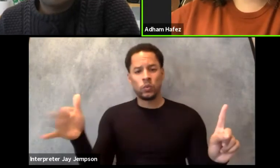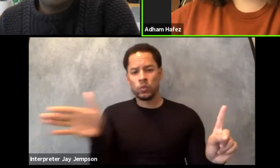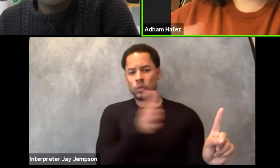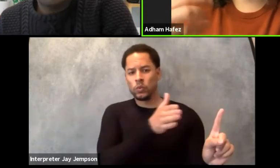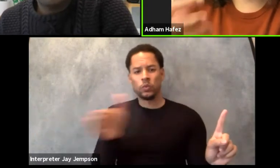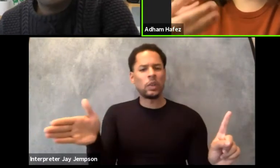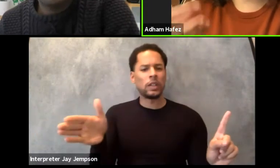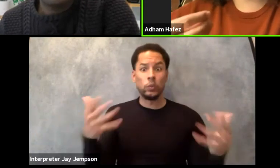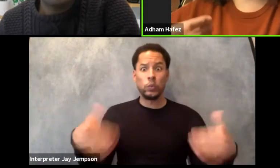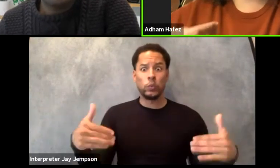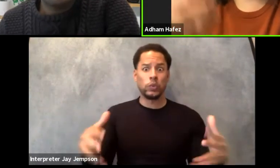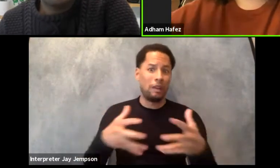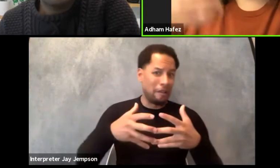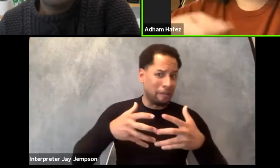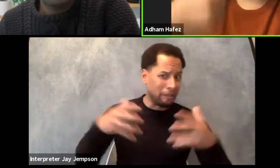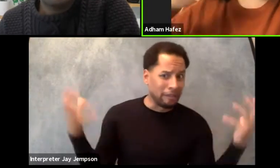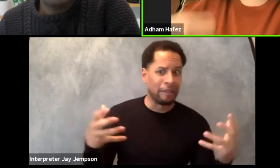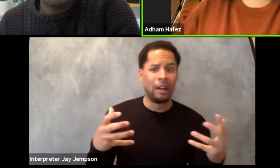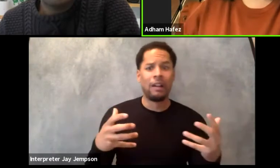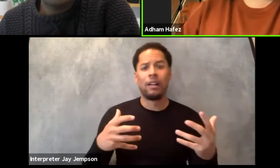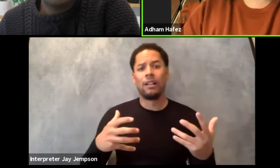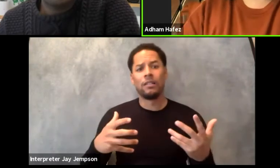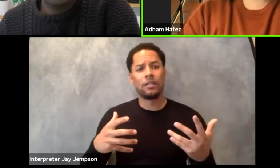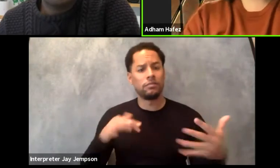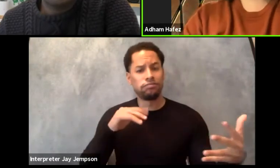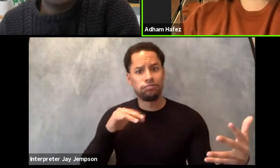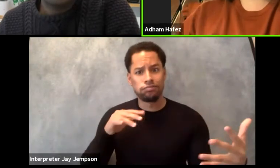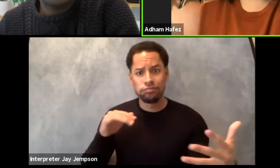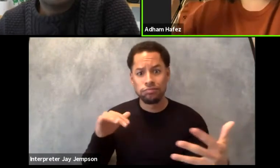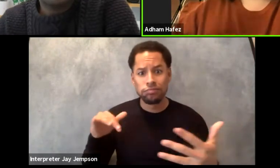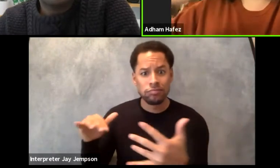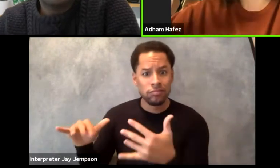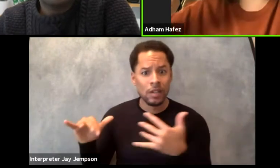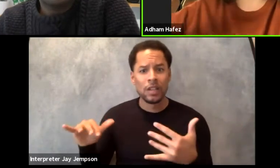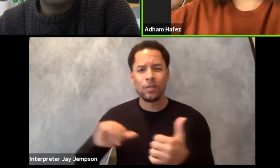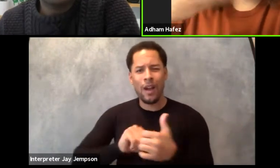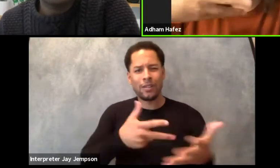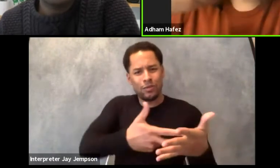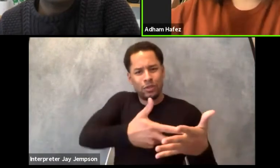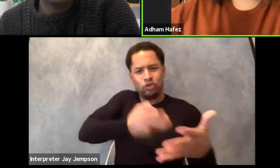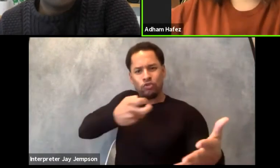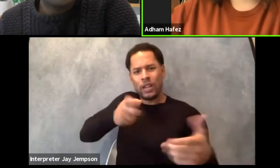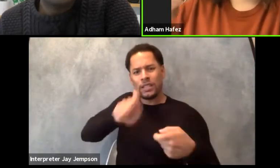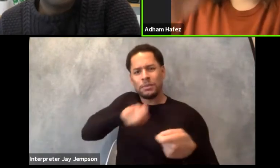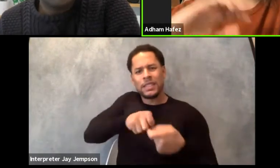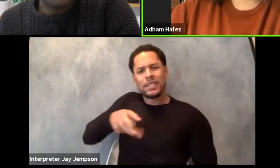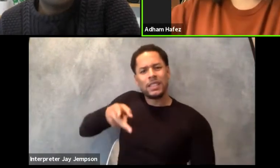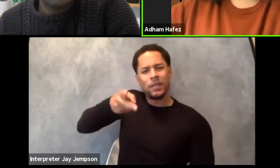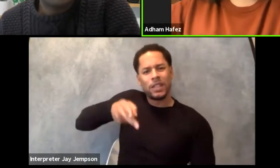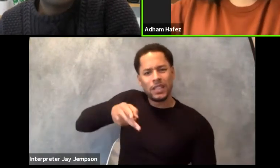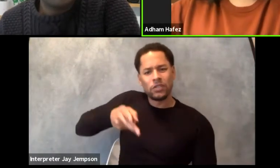in a way that truly pulls out certain moments in history and politics of words and certain terms that are used.